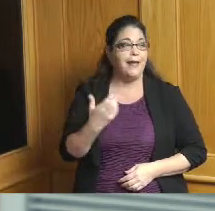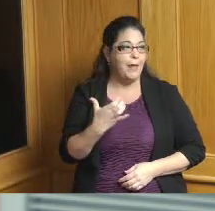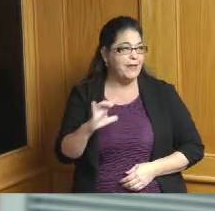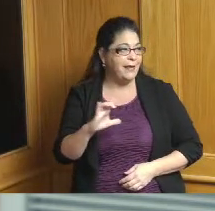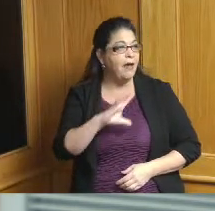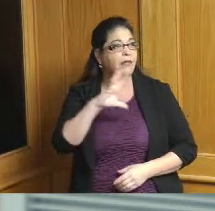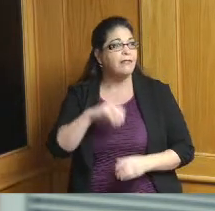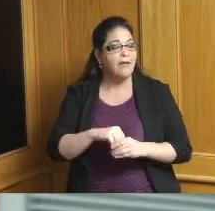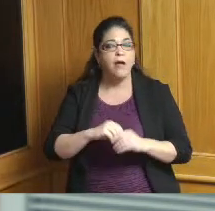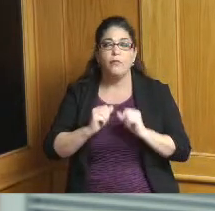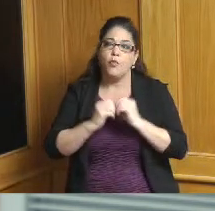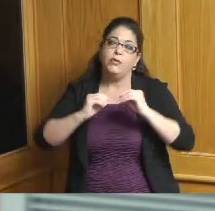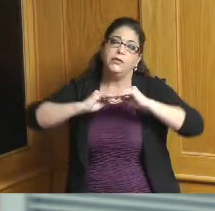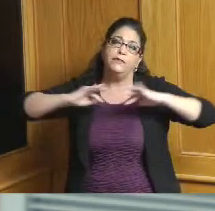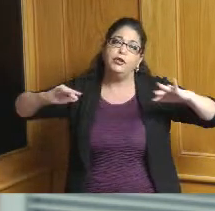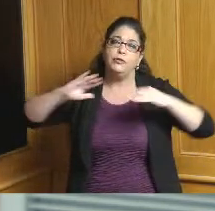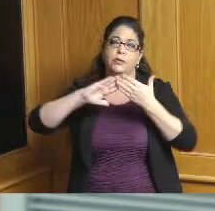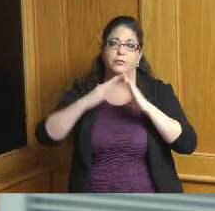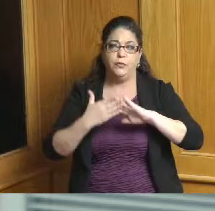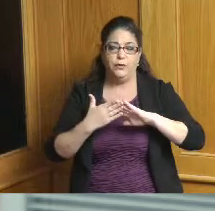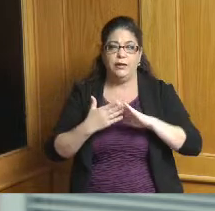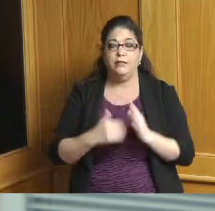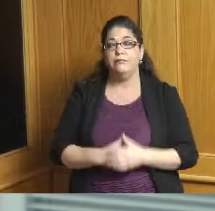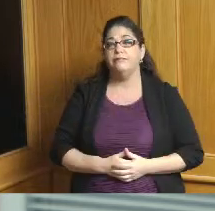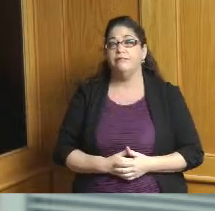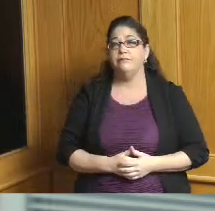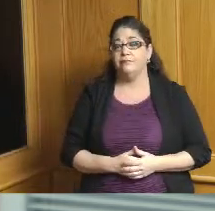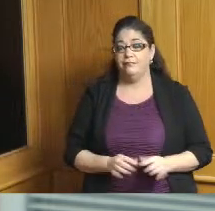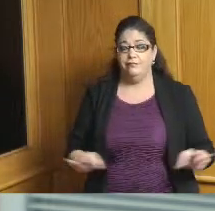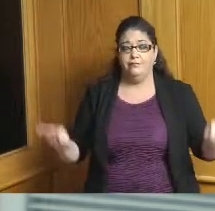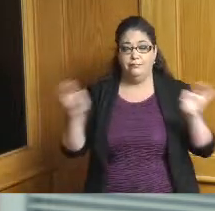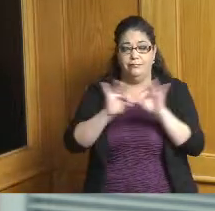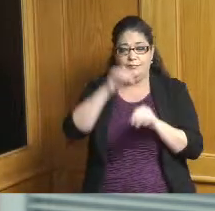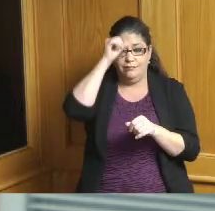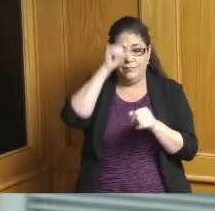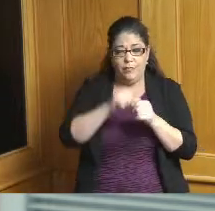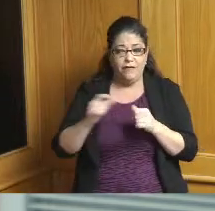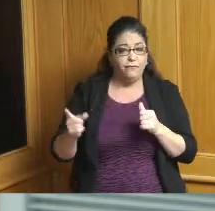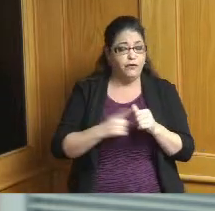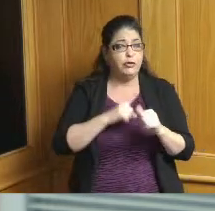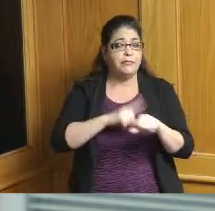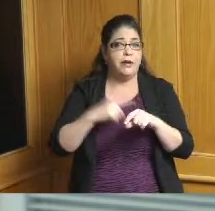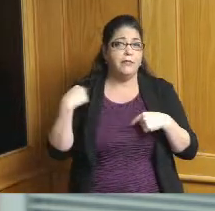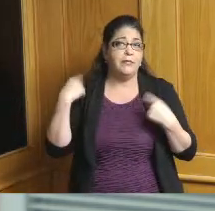communities more importantly we're seeing for the first time in decades a very large